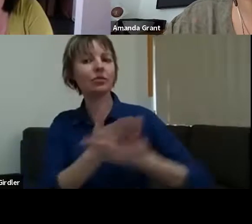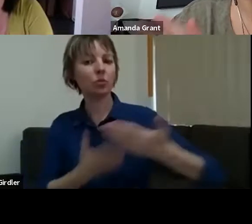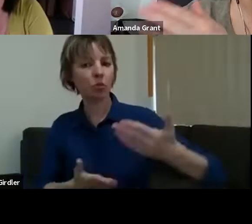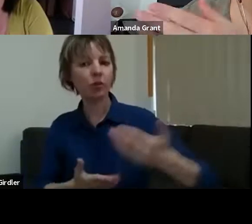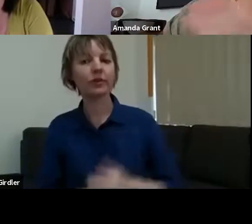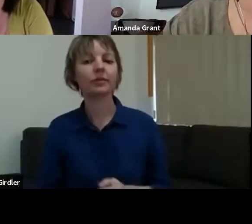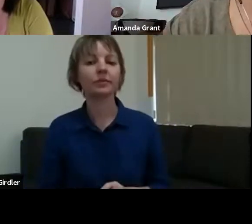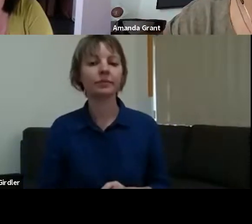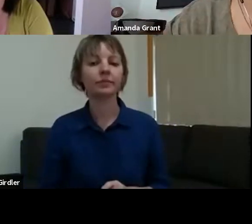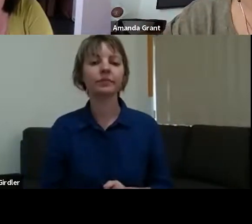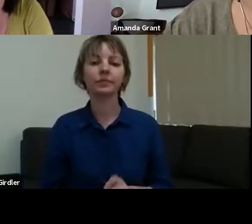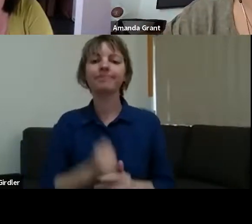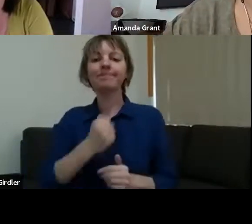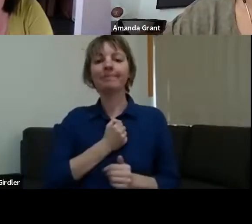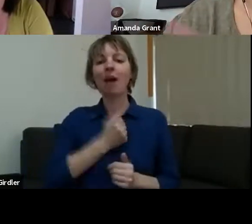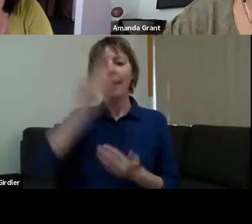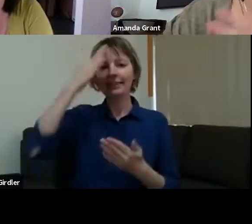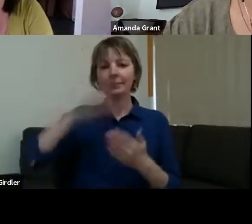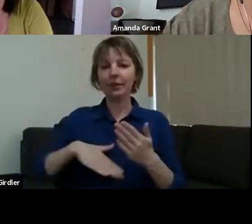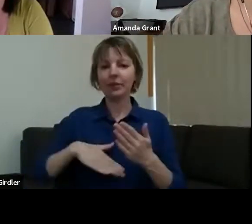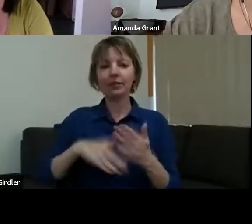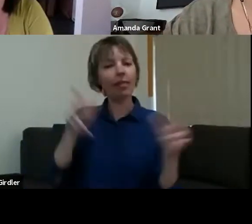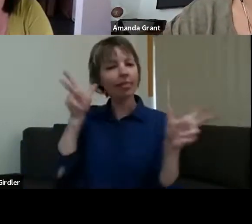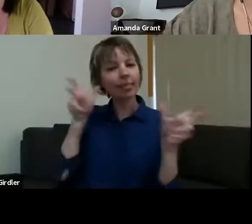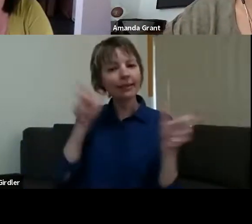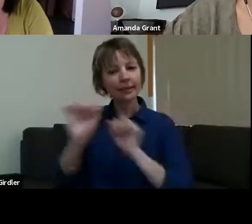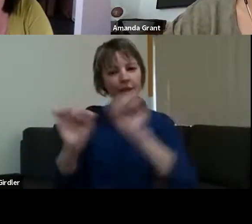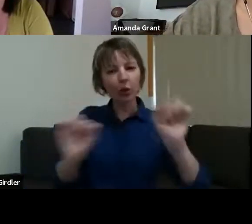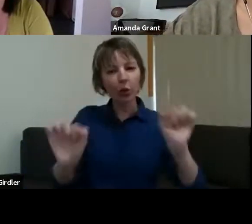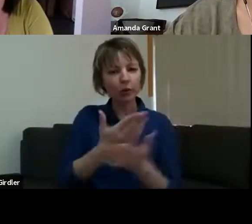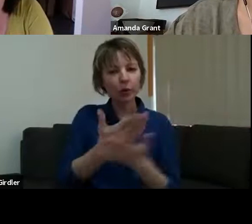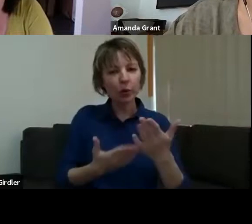listening to your stories and looking at some of your work, I